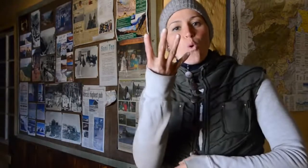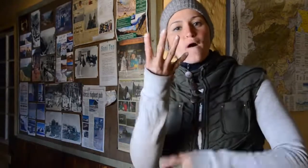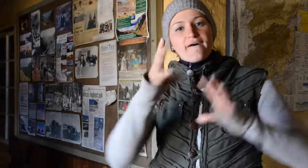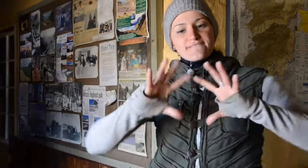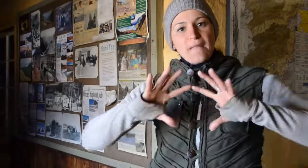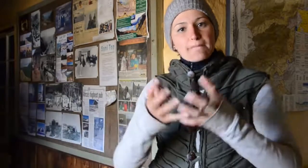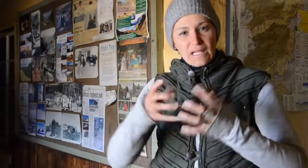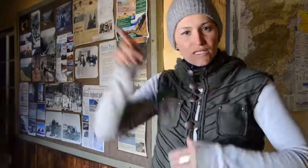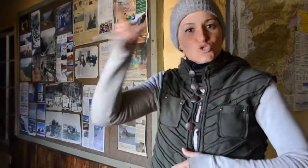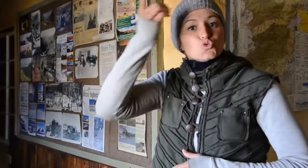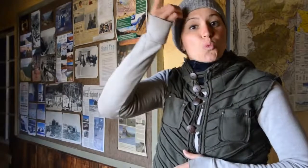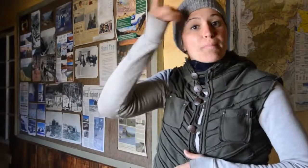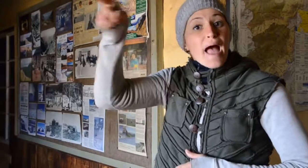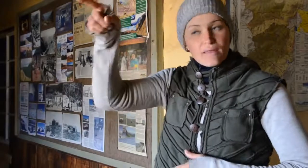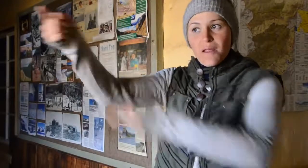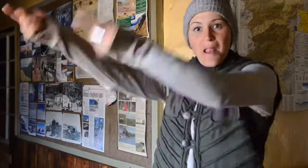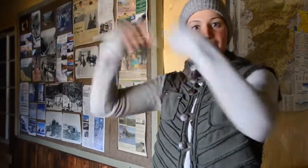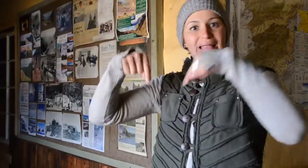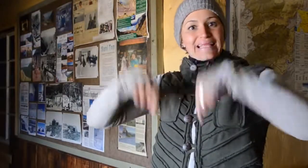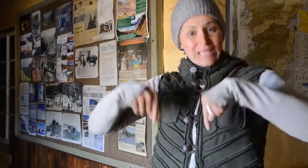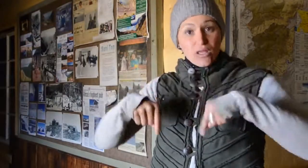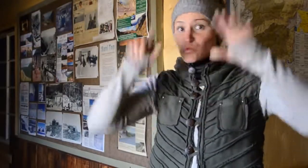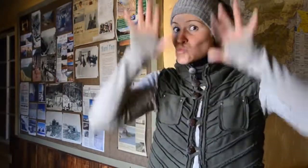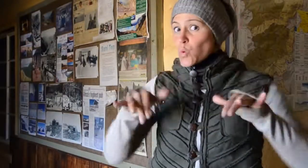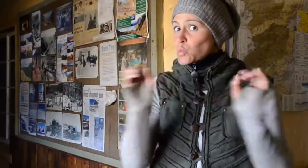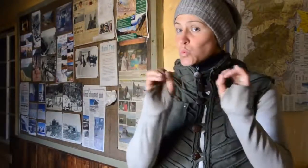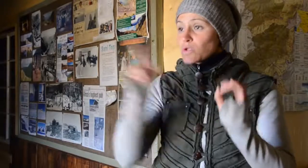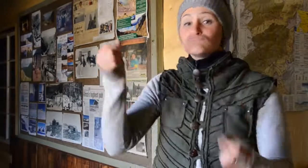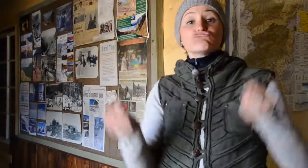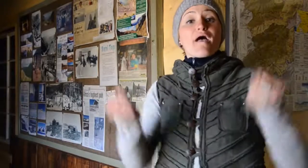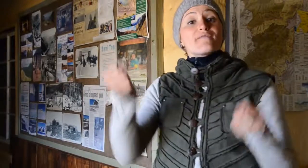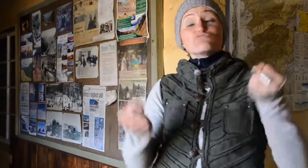Durban visiting Sani Pass and at that time, there was no snow on the ground.